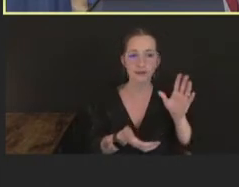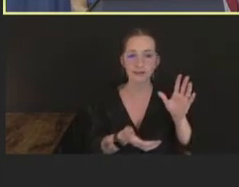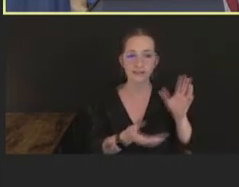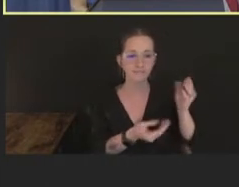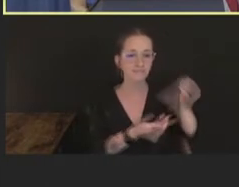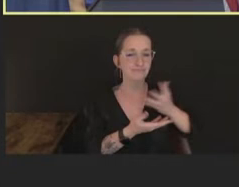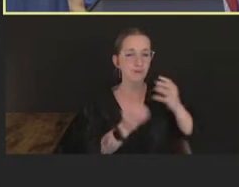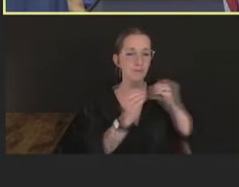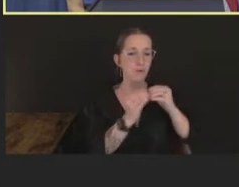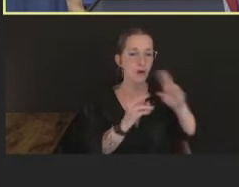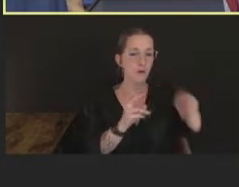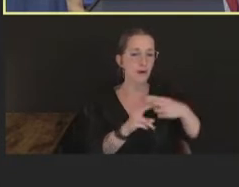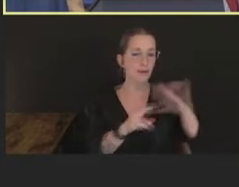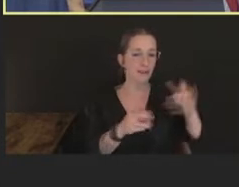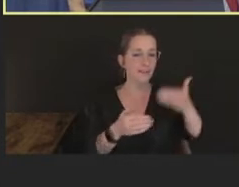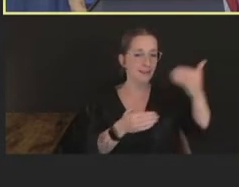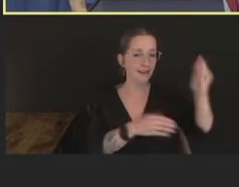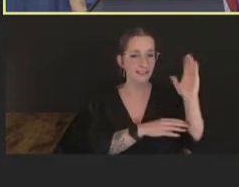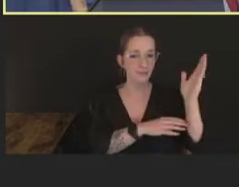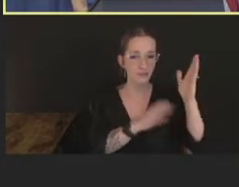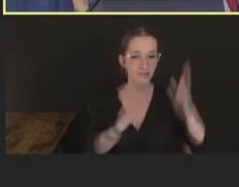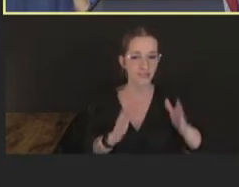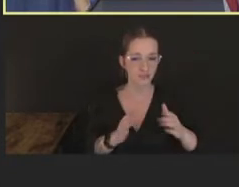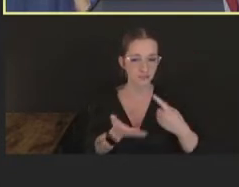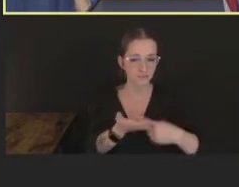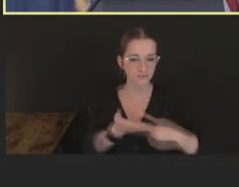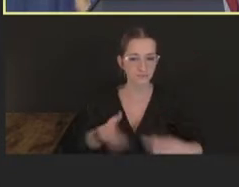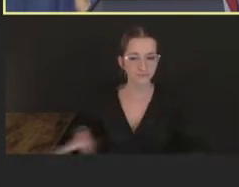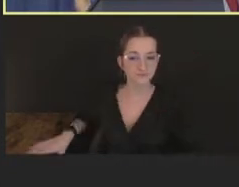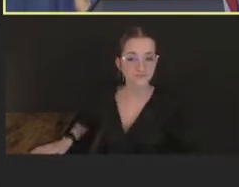This slide highlights some of the key differences between these two vaccines.